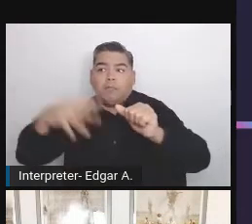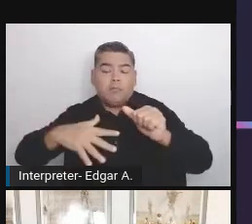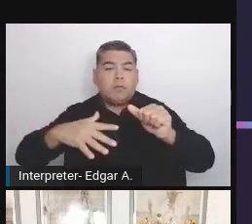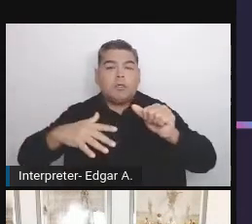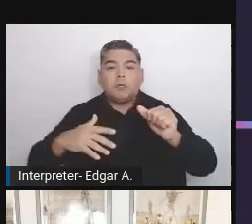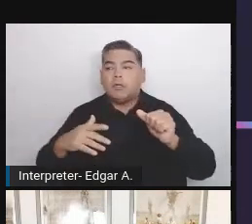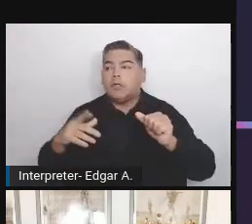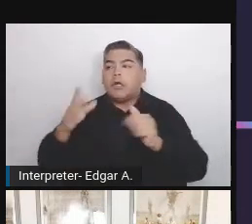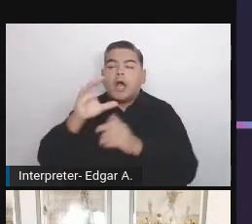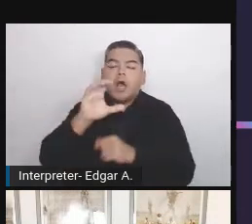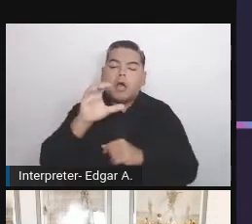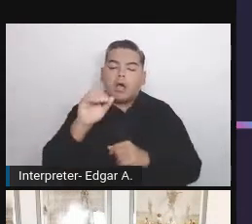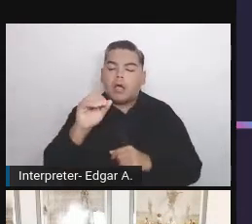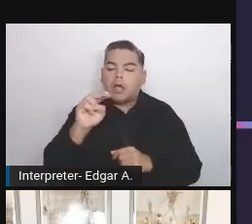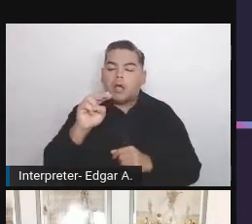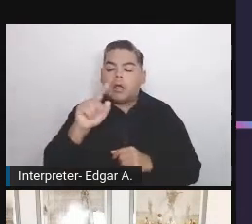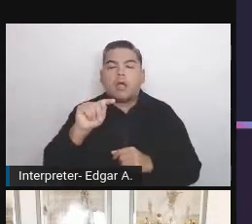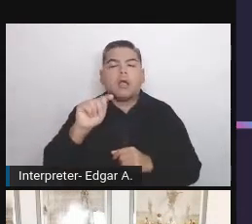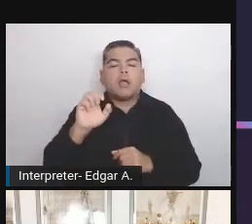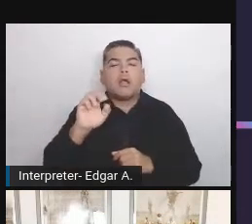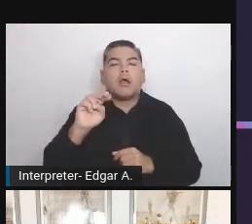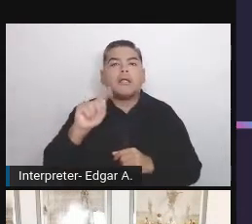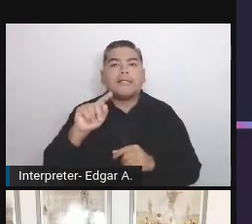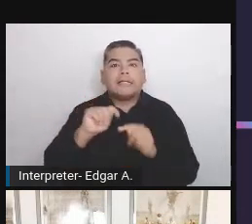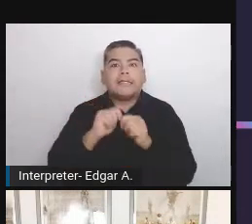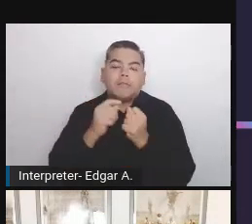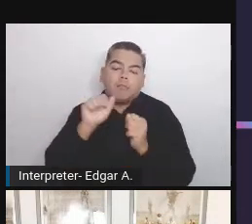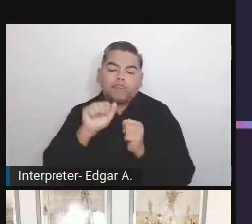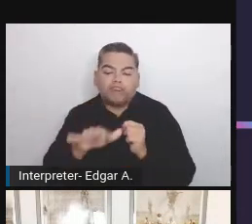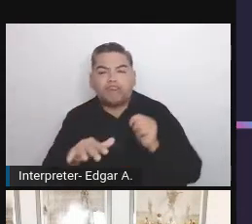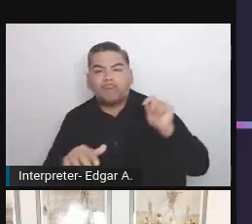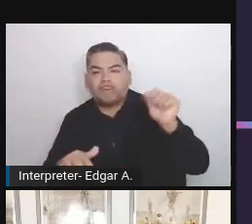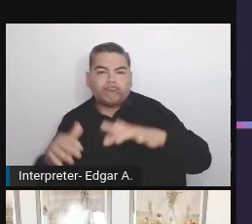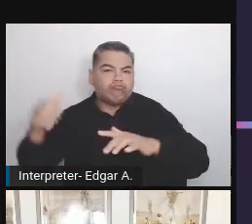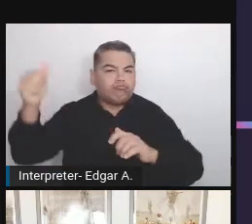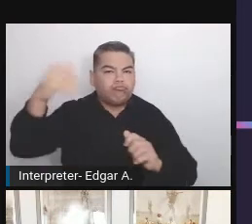because accessibility is something more than just a few lines of code